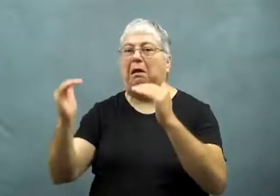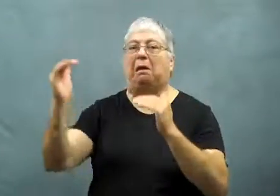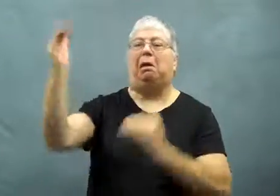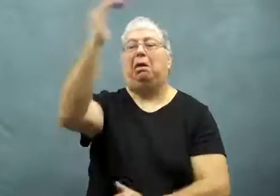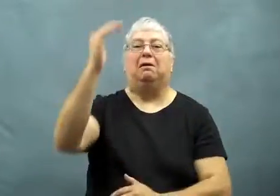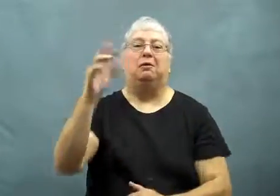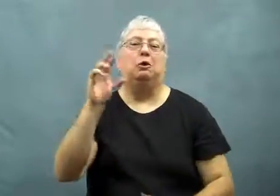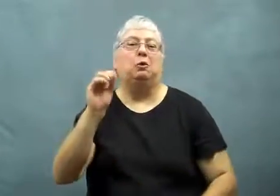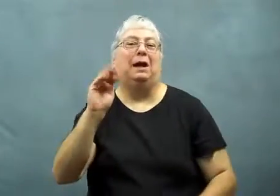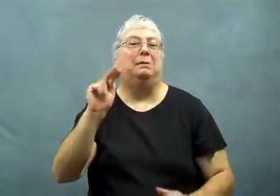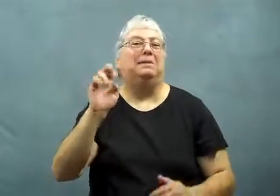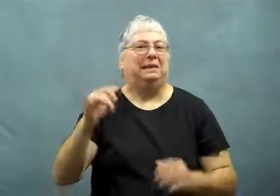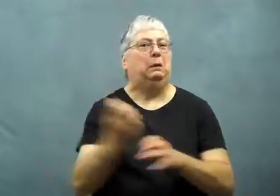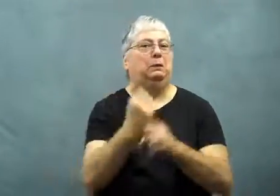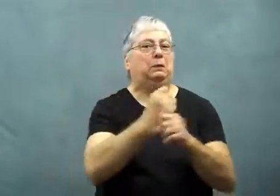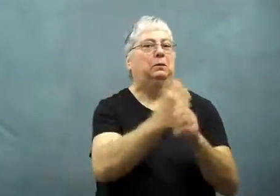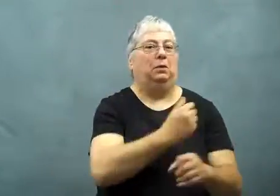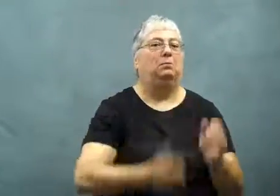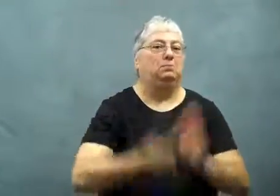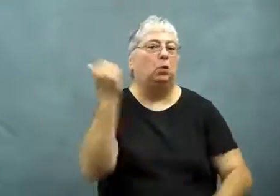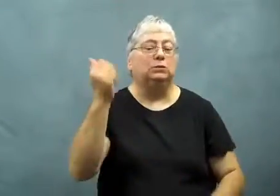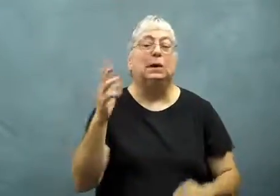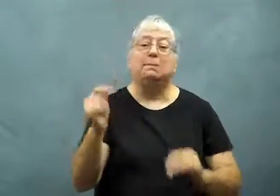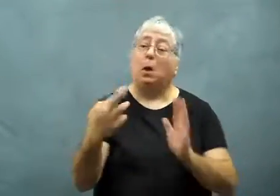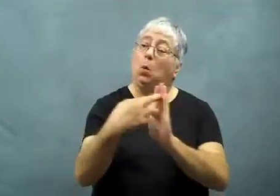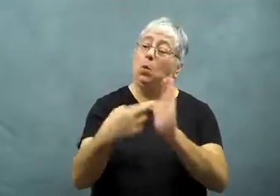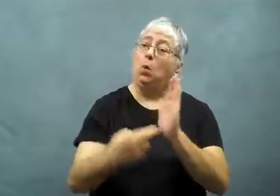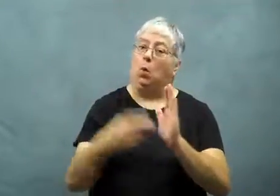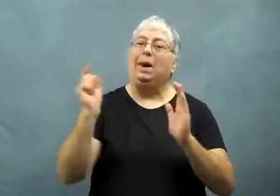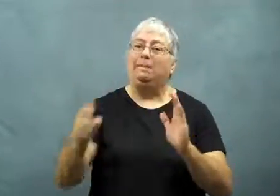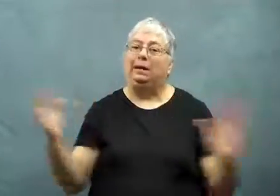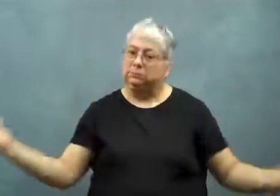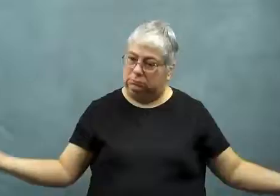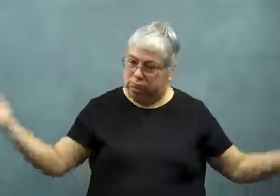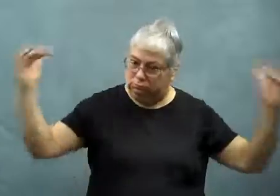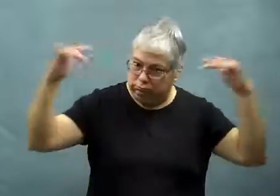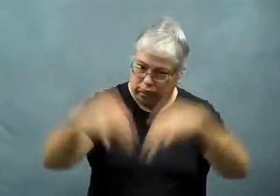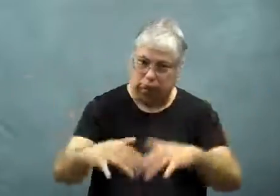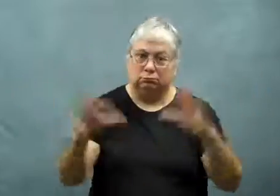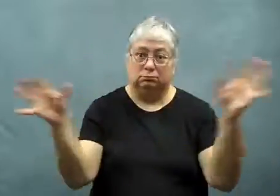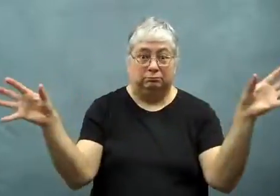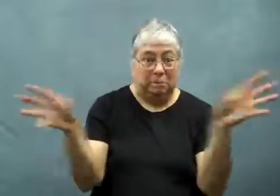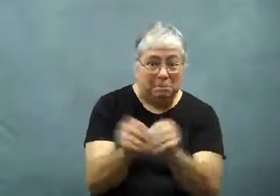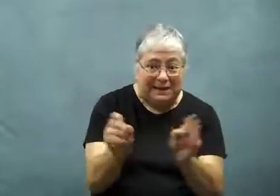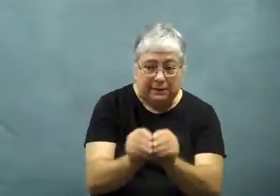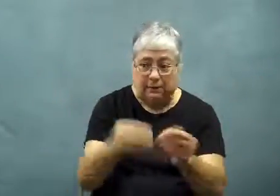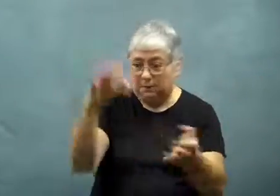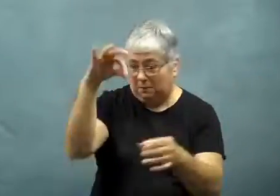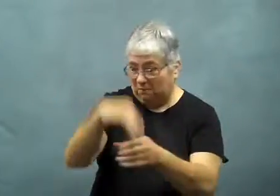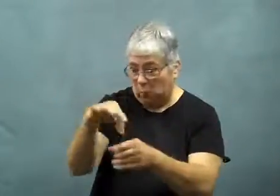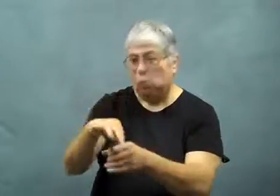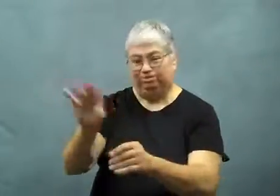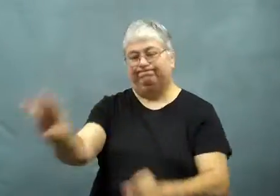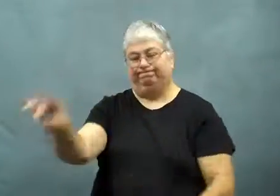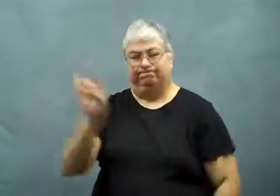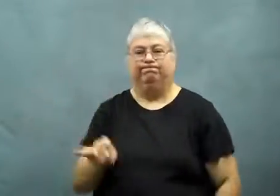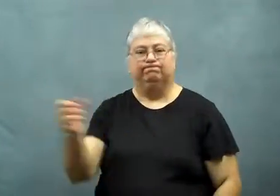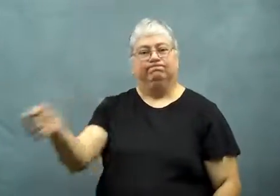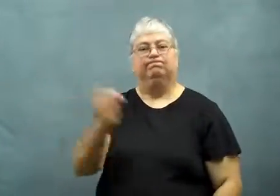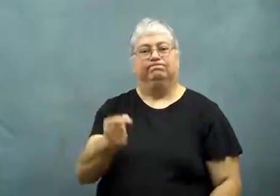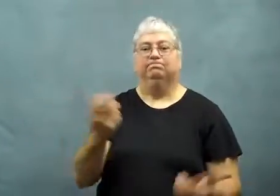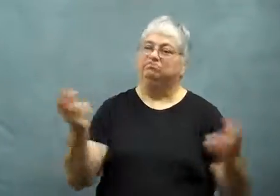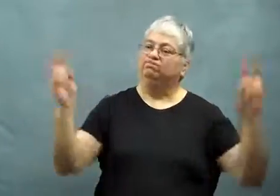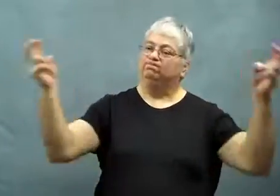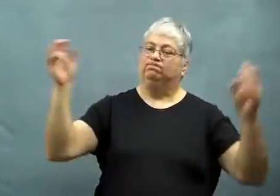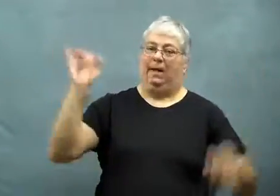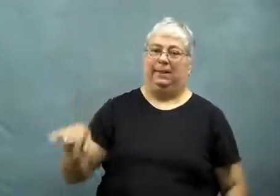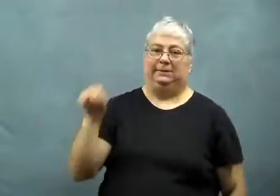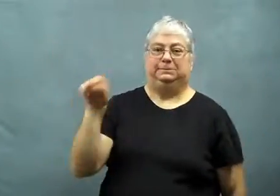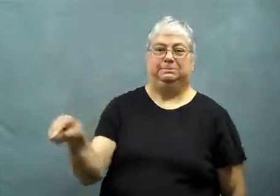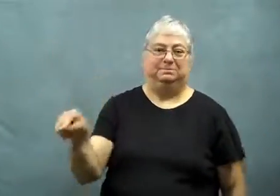Finally Romney pulled ahead and got the most votes in total.